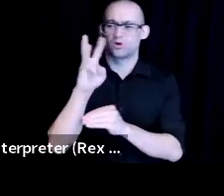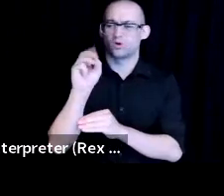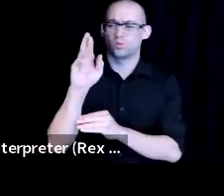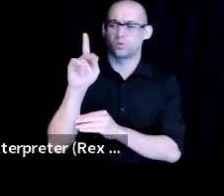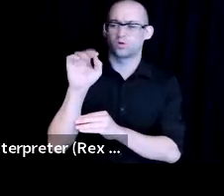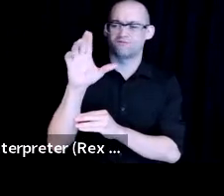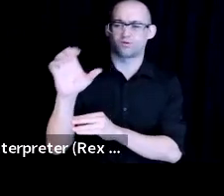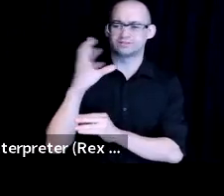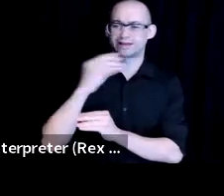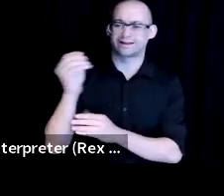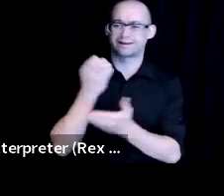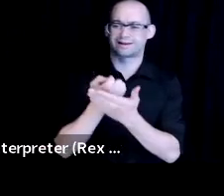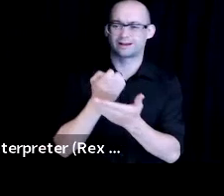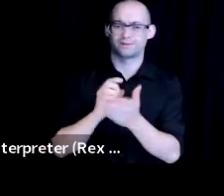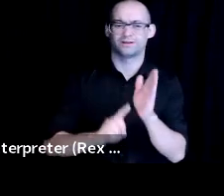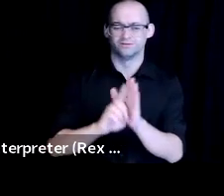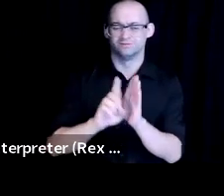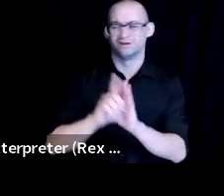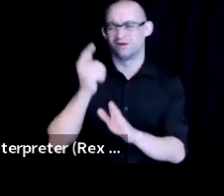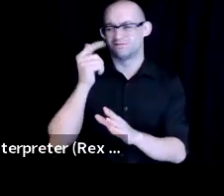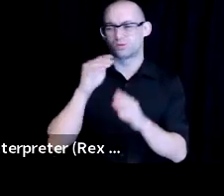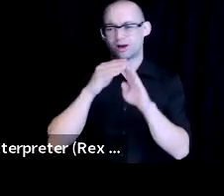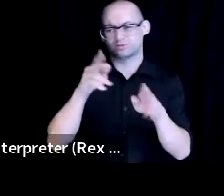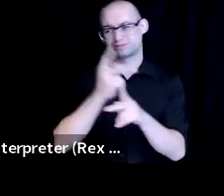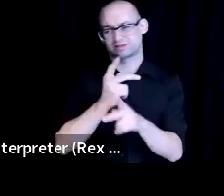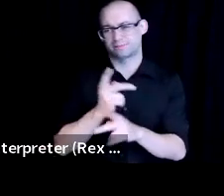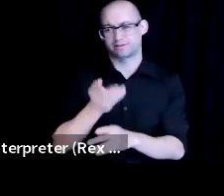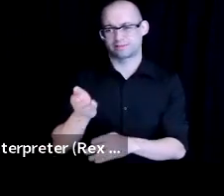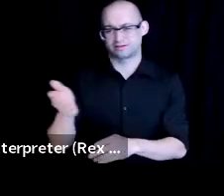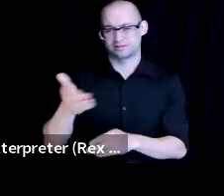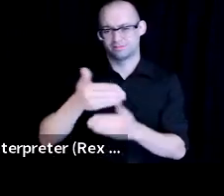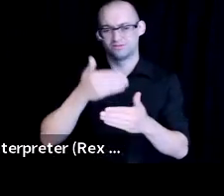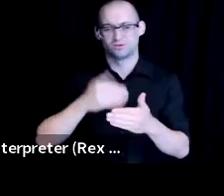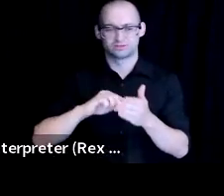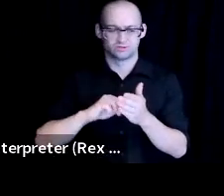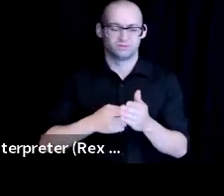A few housekeeping items before we begin this meeting is being recorded.